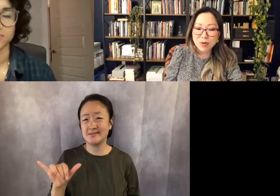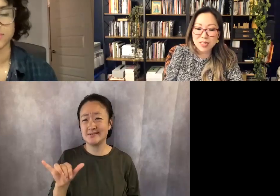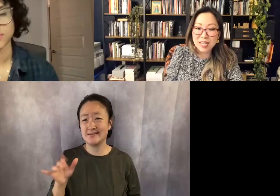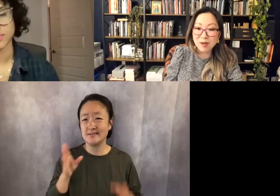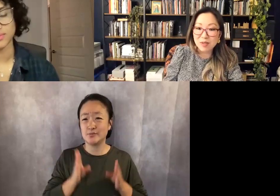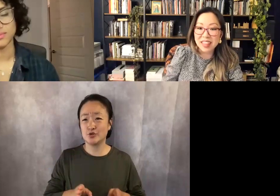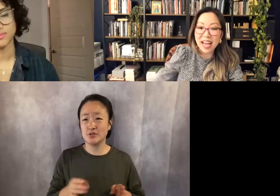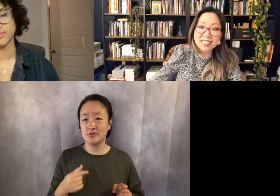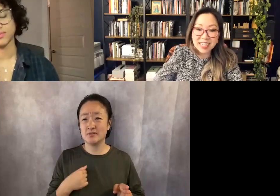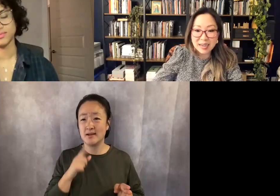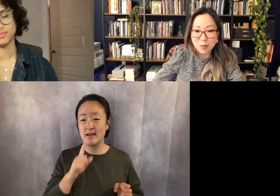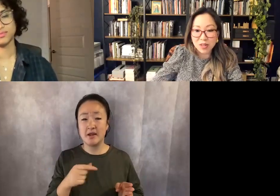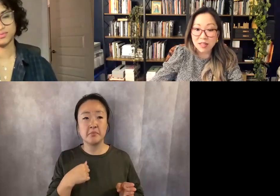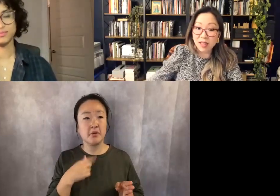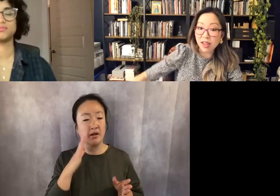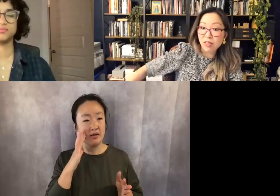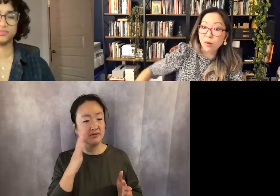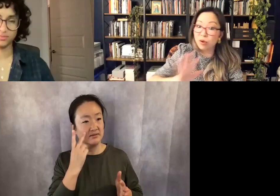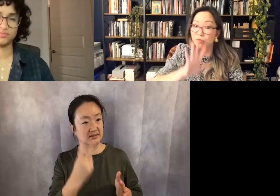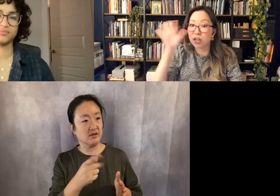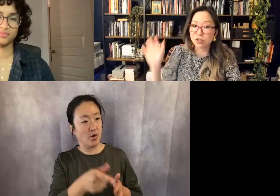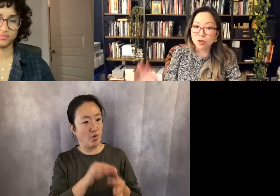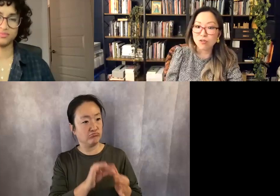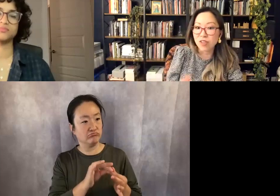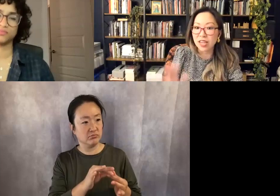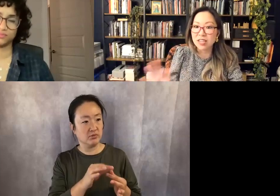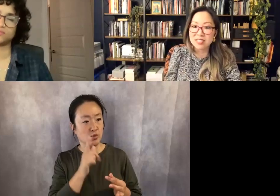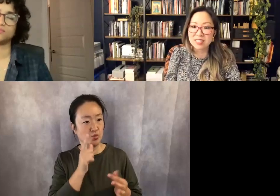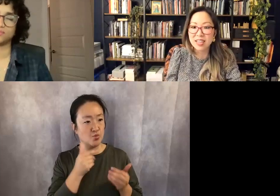resonate with that side more than like the professional face,